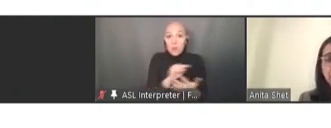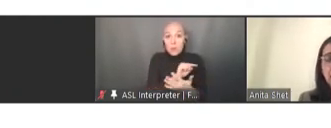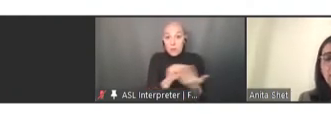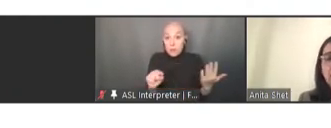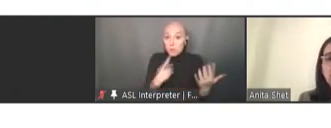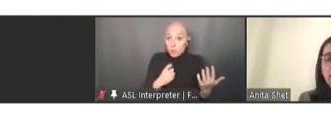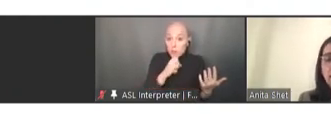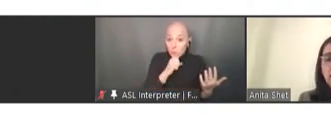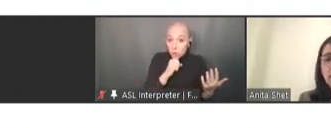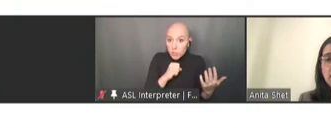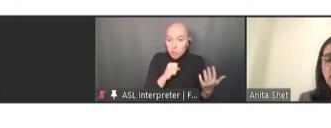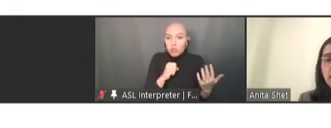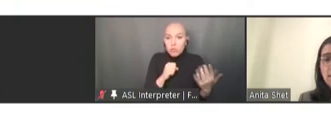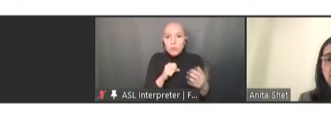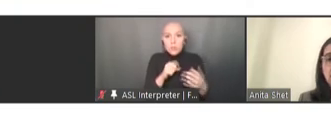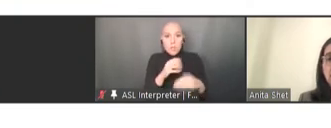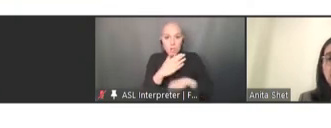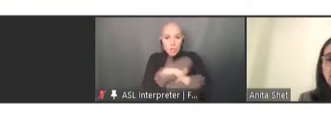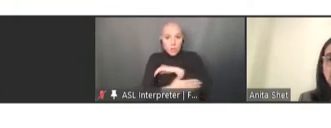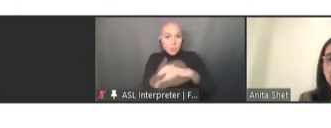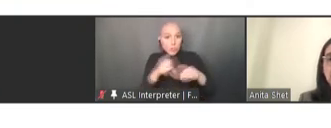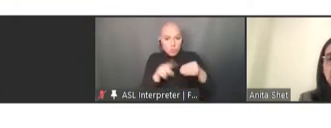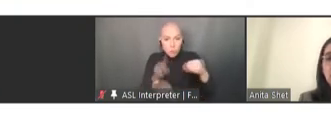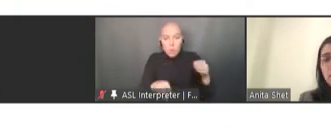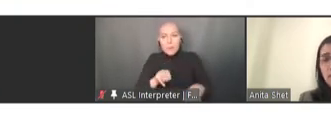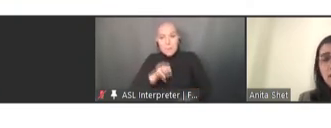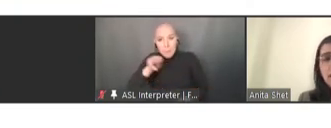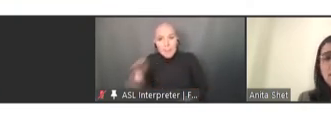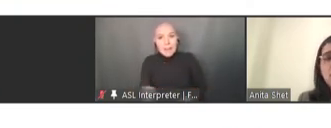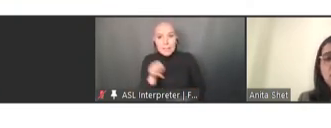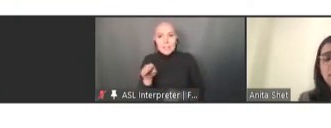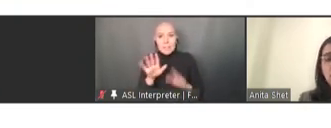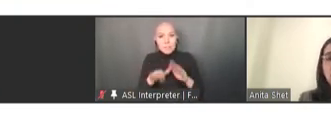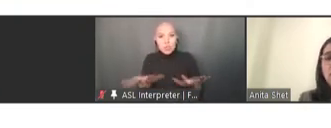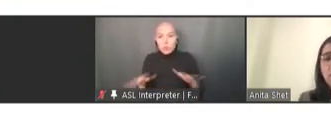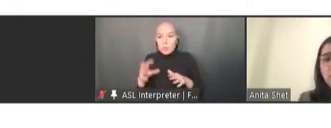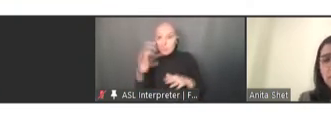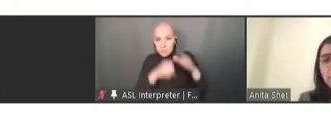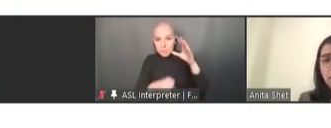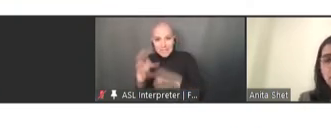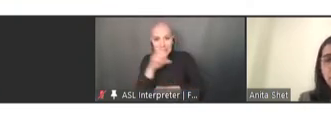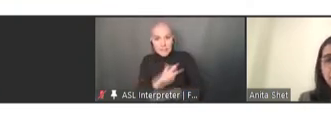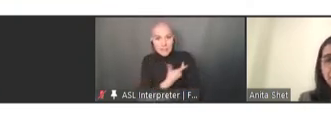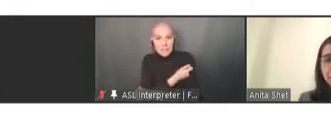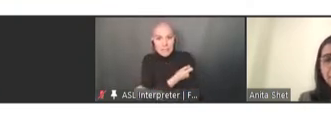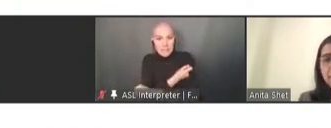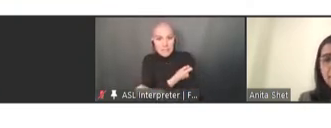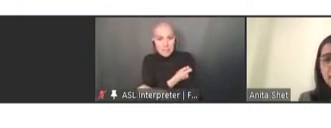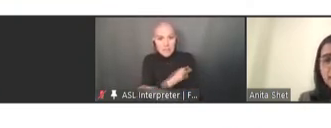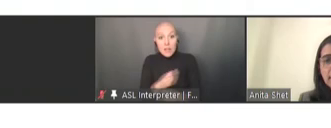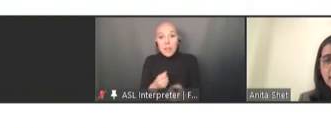even as late as the end of last year, so this is not a very reassuring picture. Next slide.